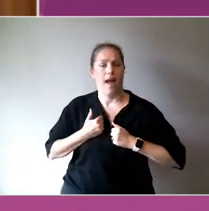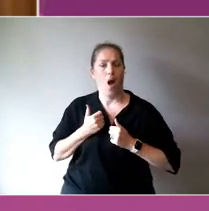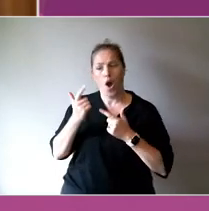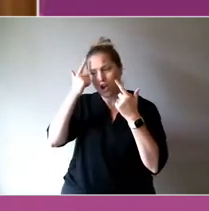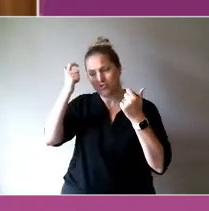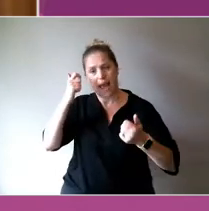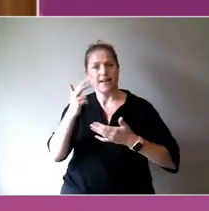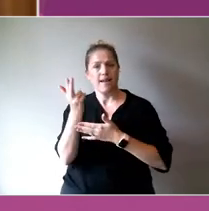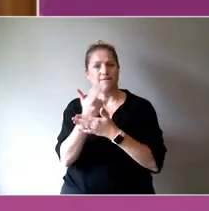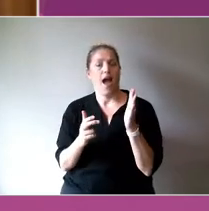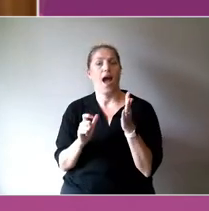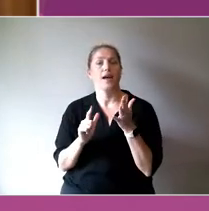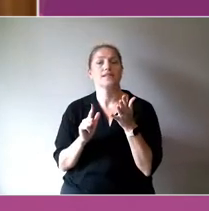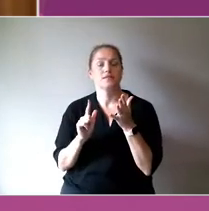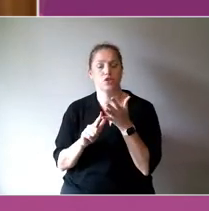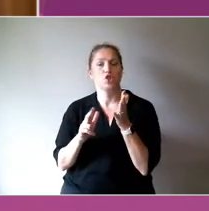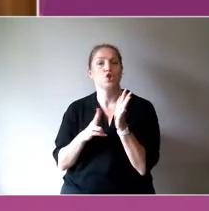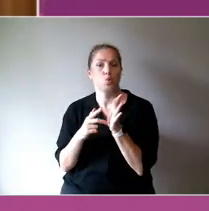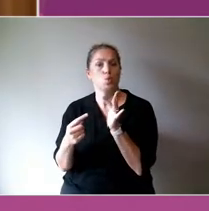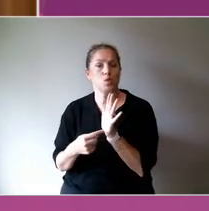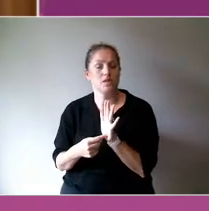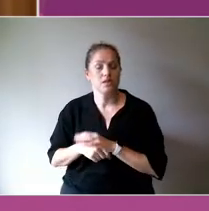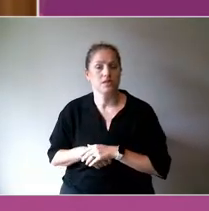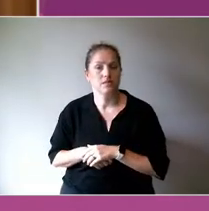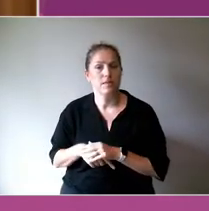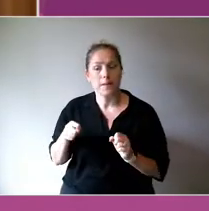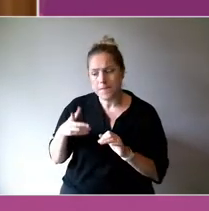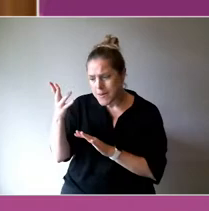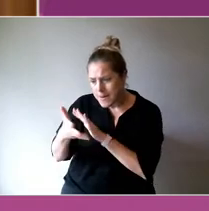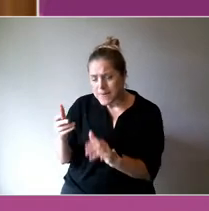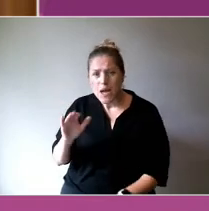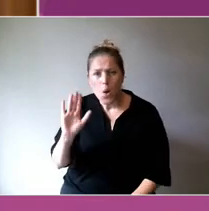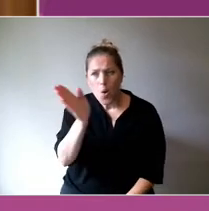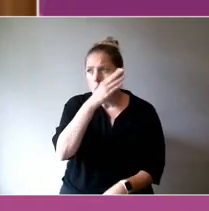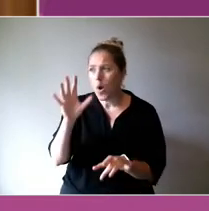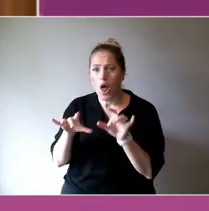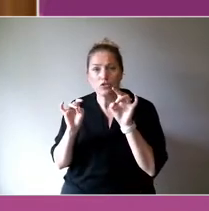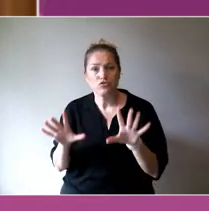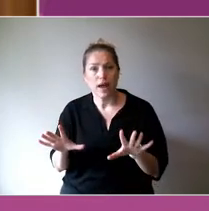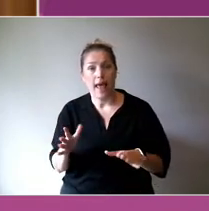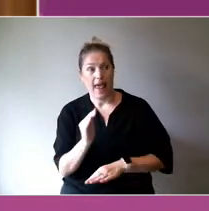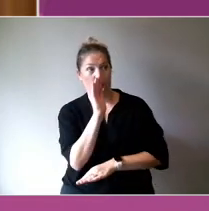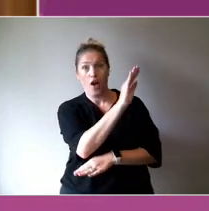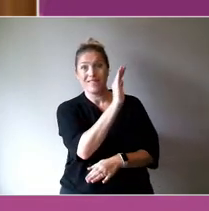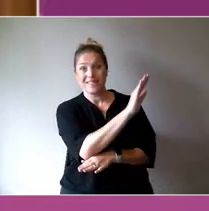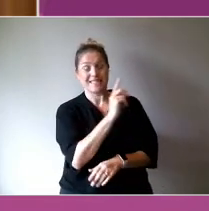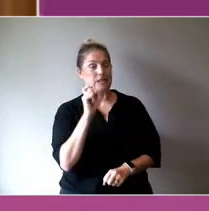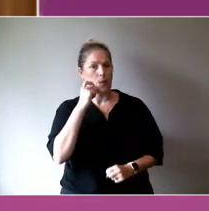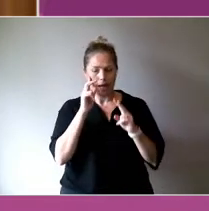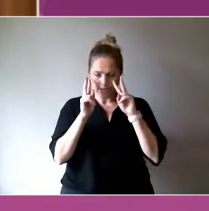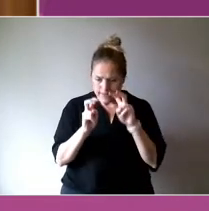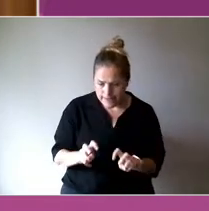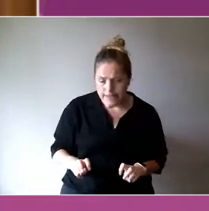of creative arts theory disciplines across Australia and internationally, through research and research teaching.